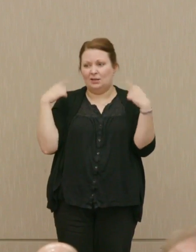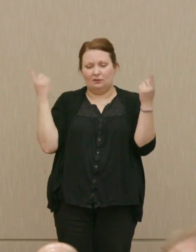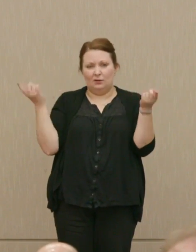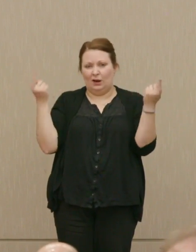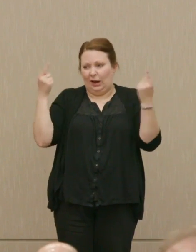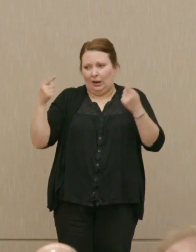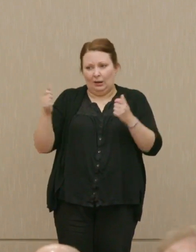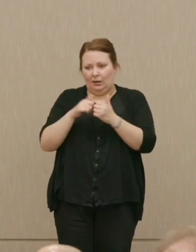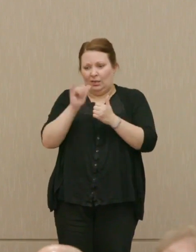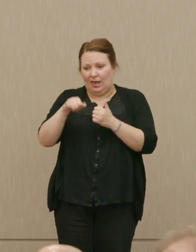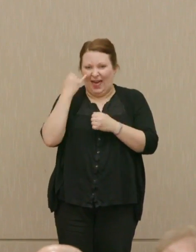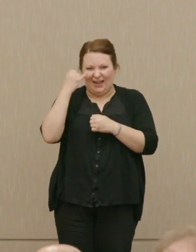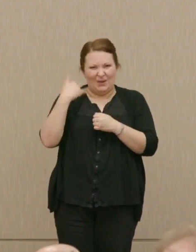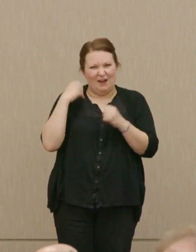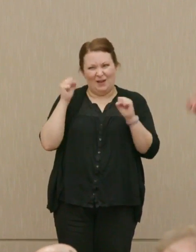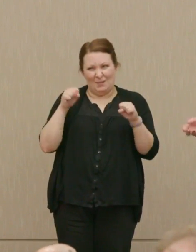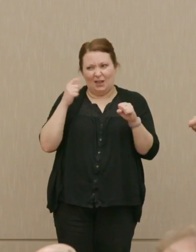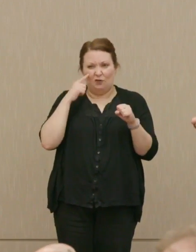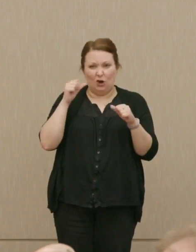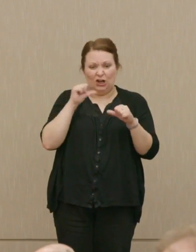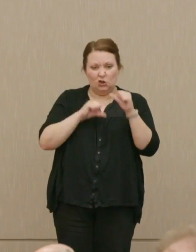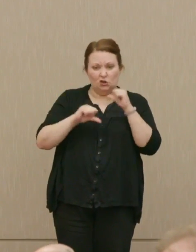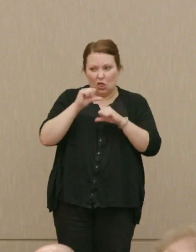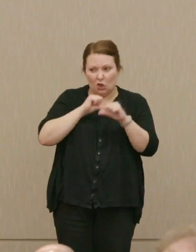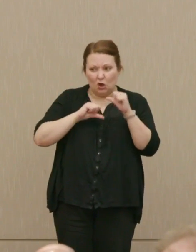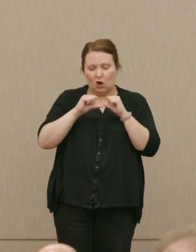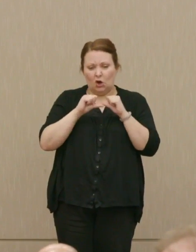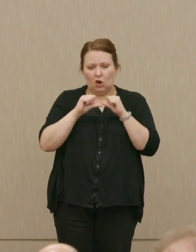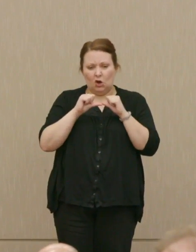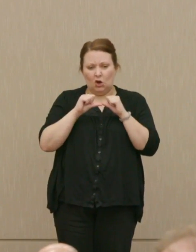The idea that we want to have the ability for each other, which does exist, to shoot